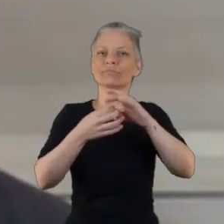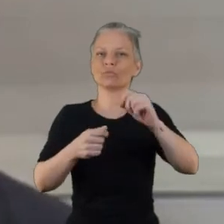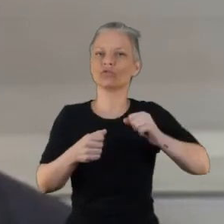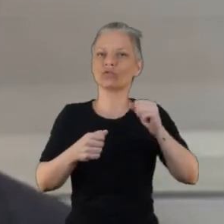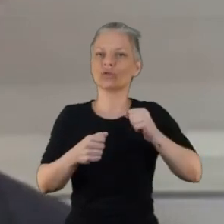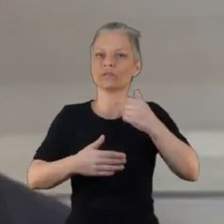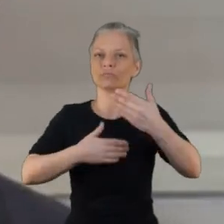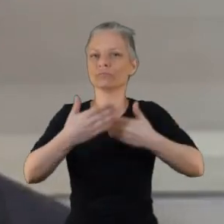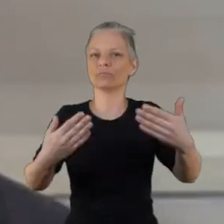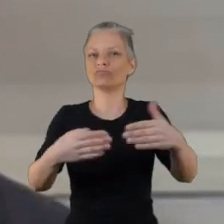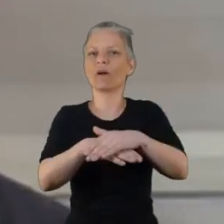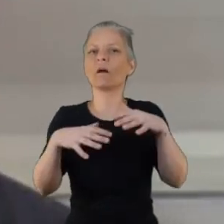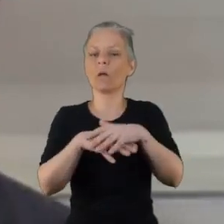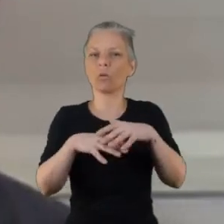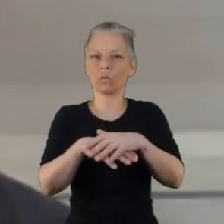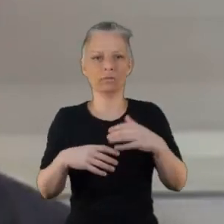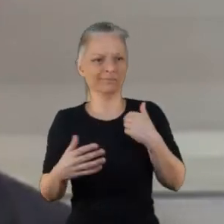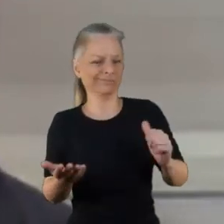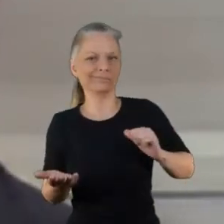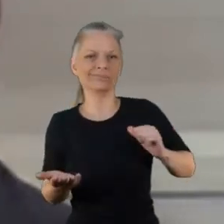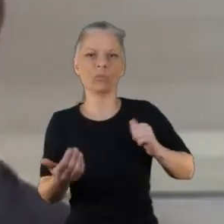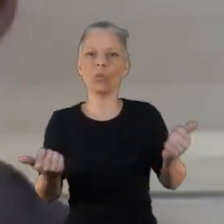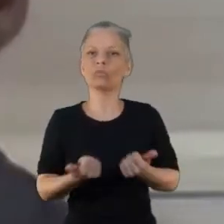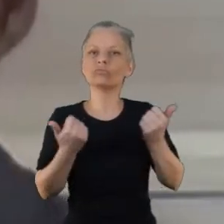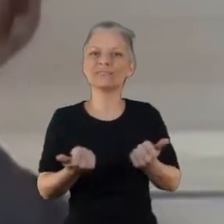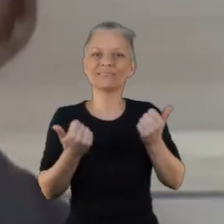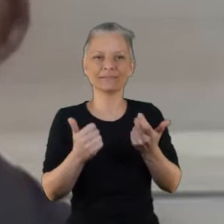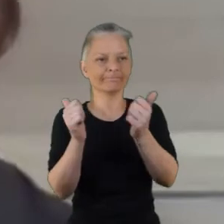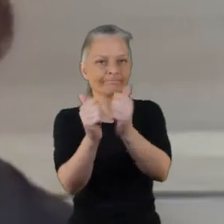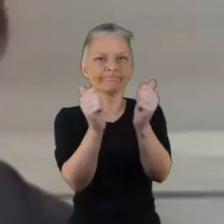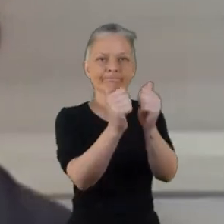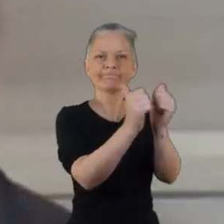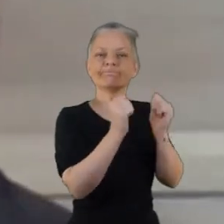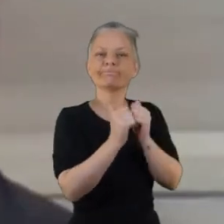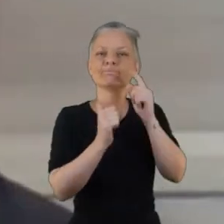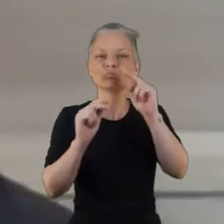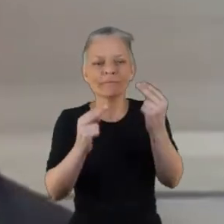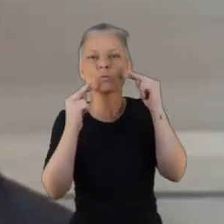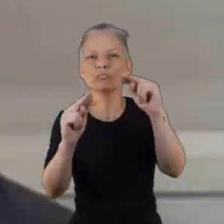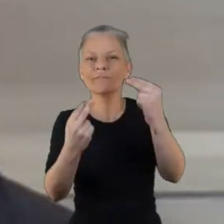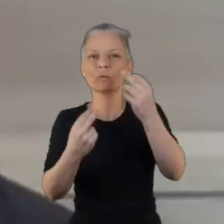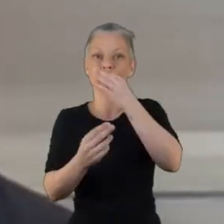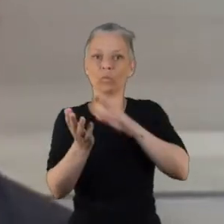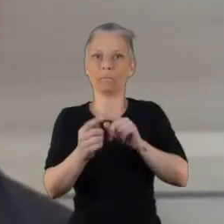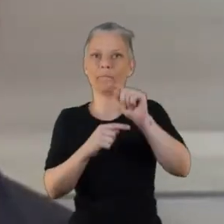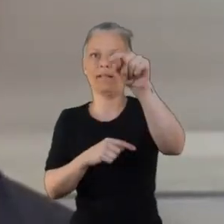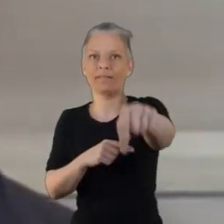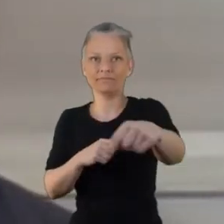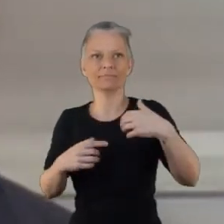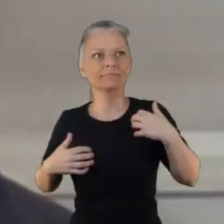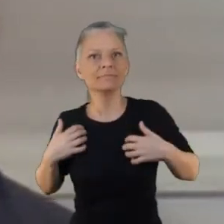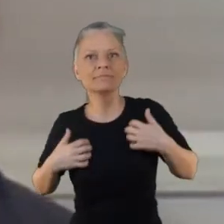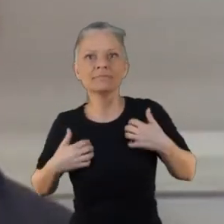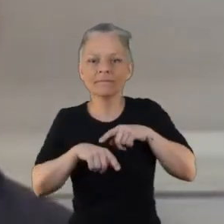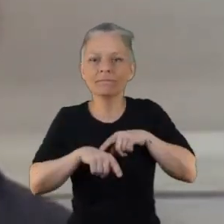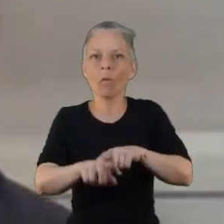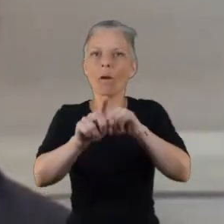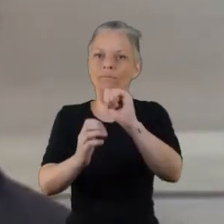so we very much want to use the outcome of the report going forward in our work a PD